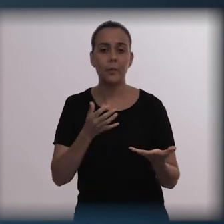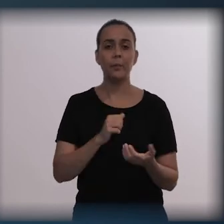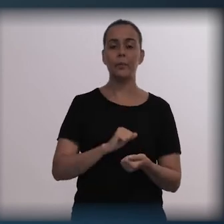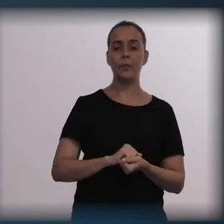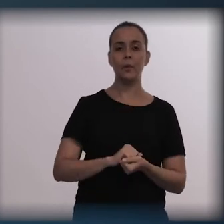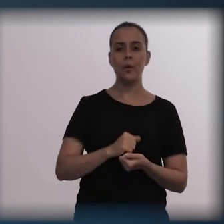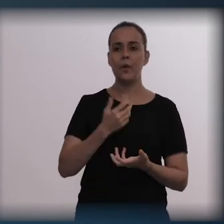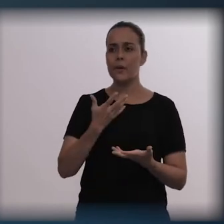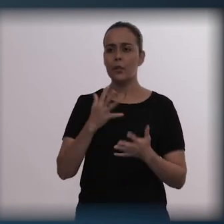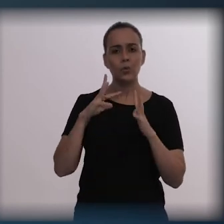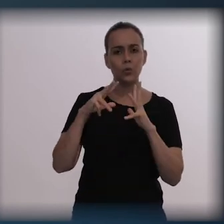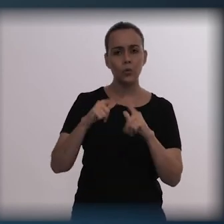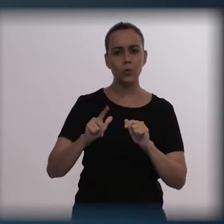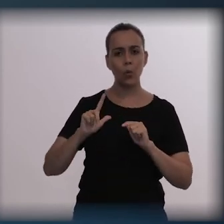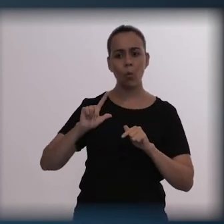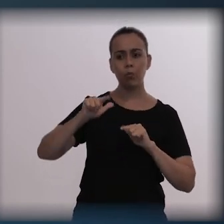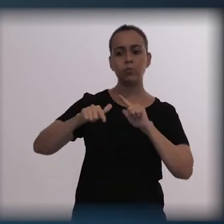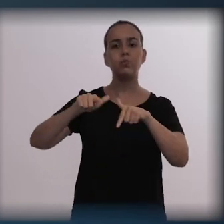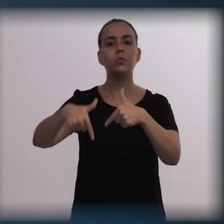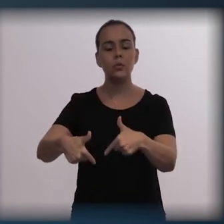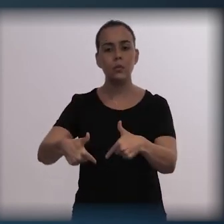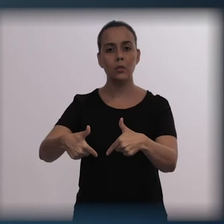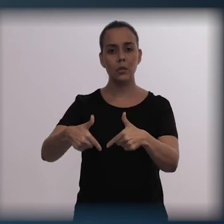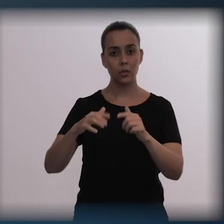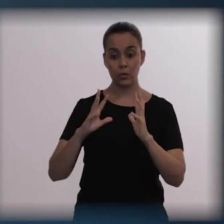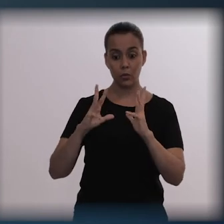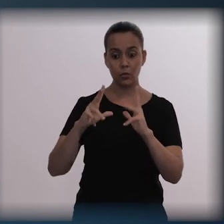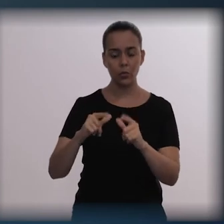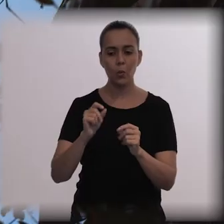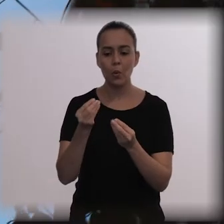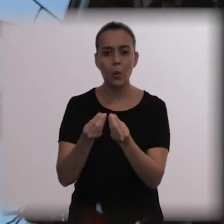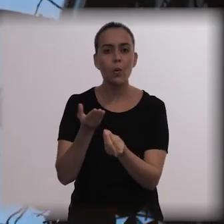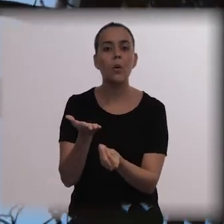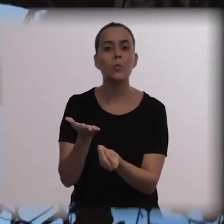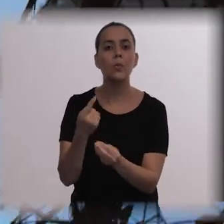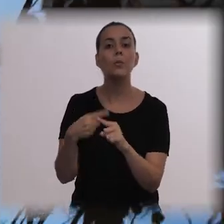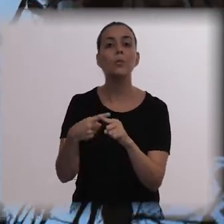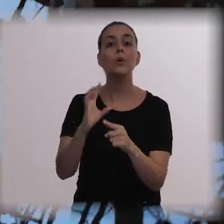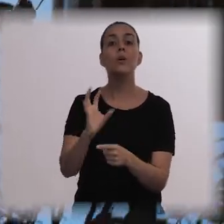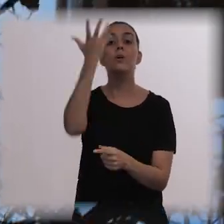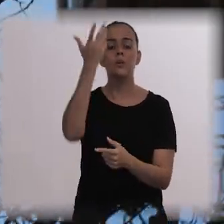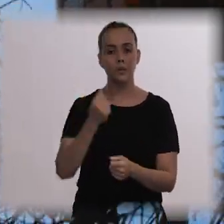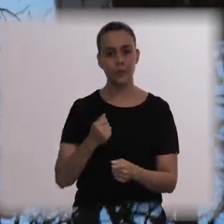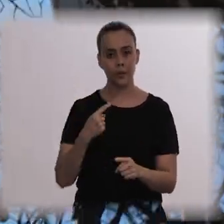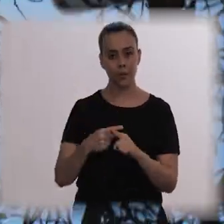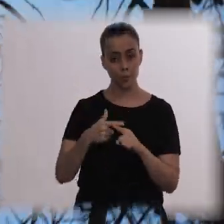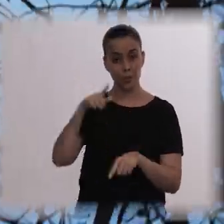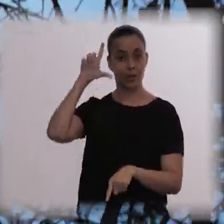the consequences of this neglect in relation to mental health,